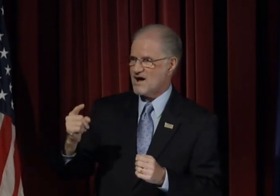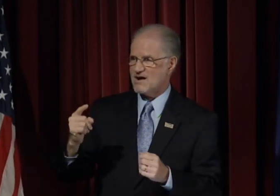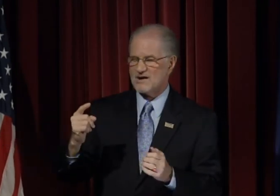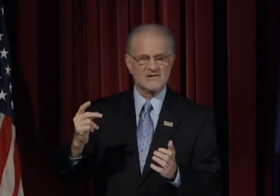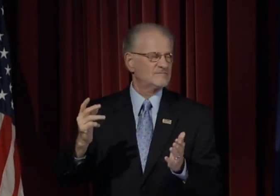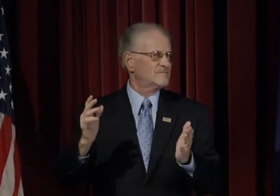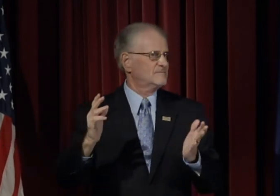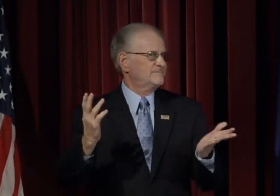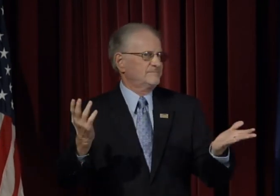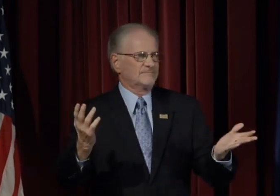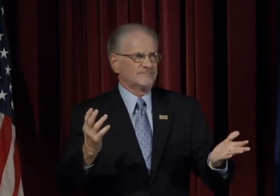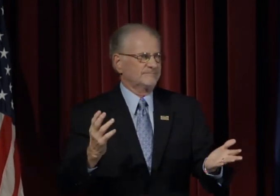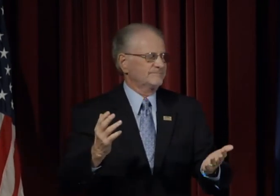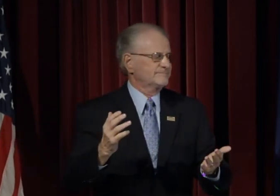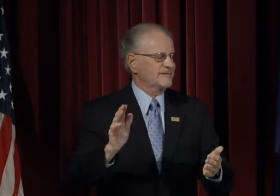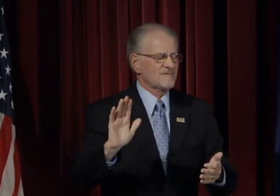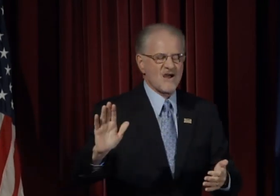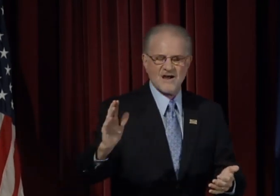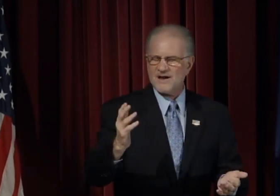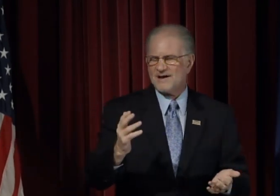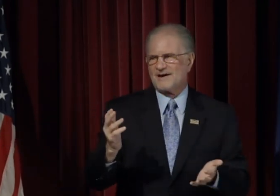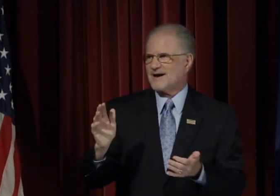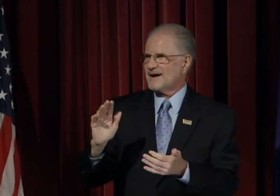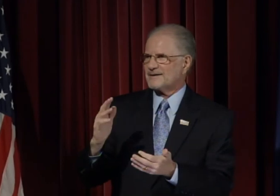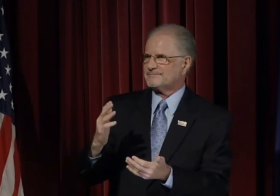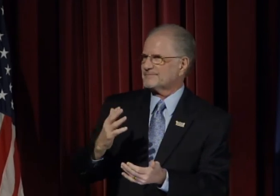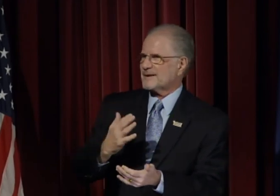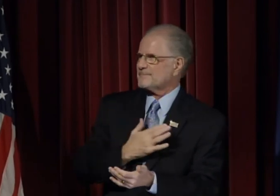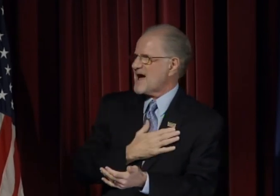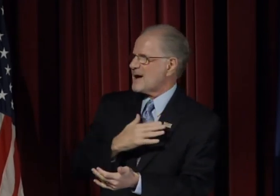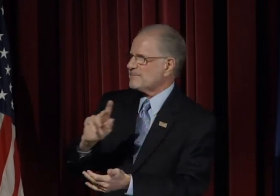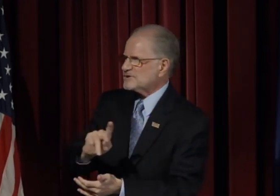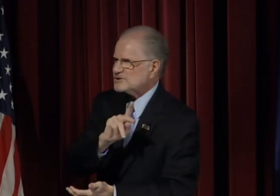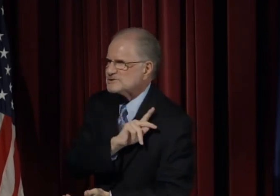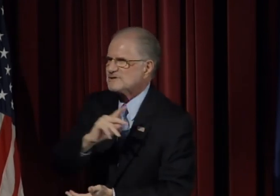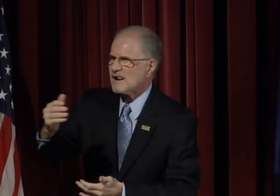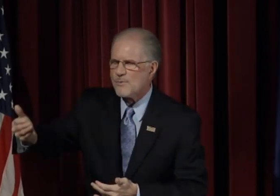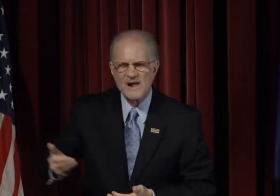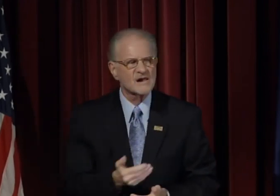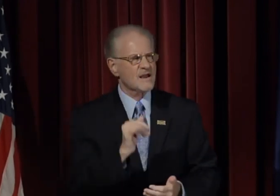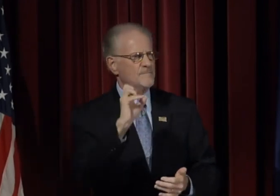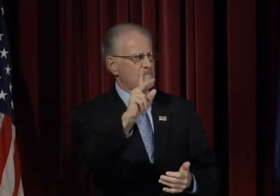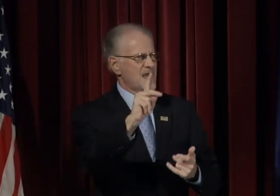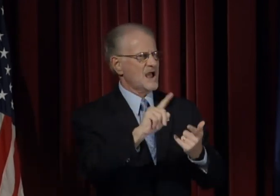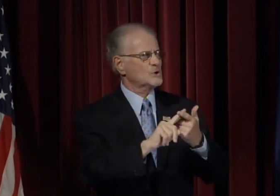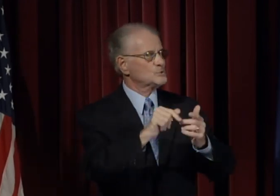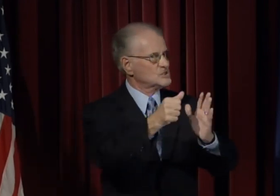for my personal welcome back from surgery.